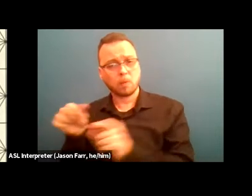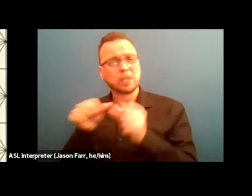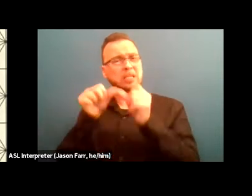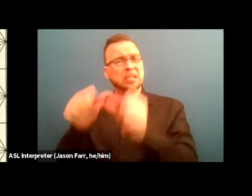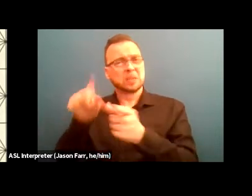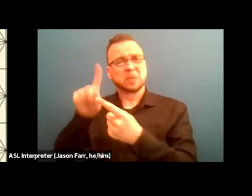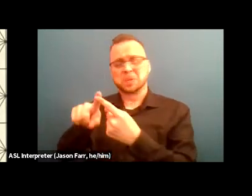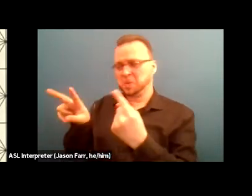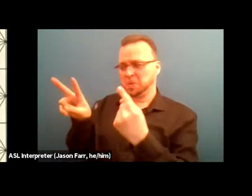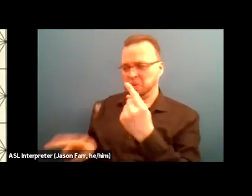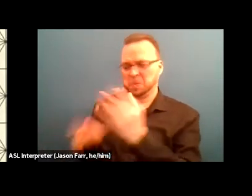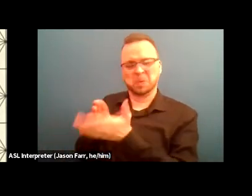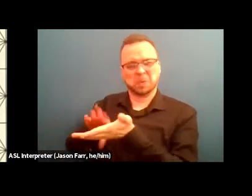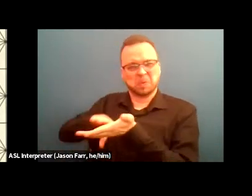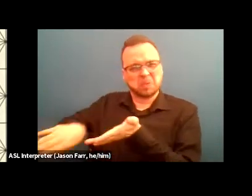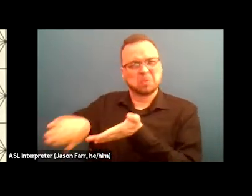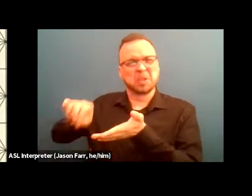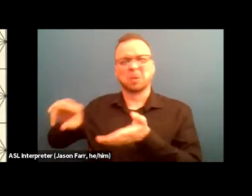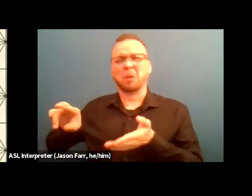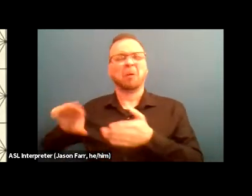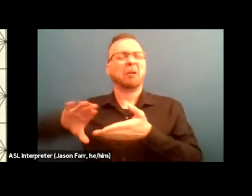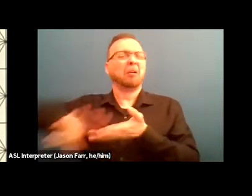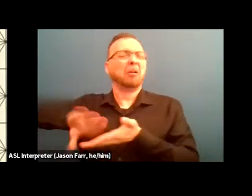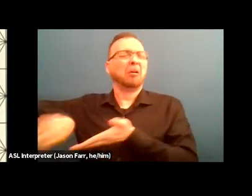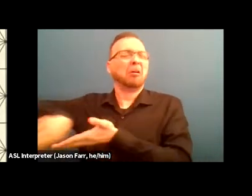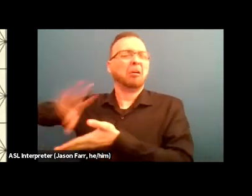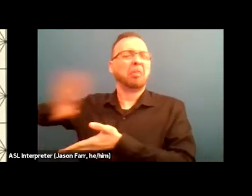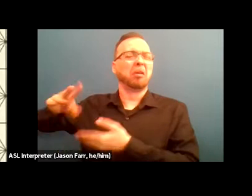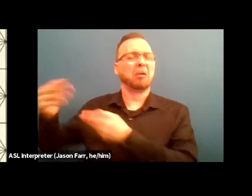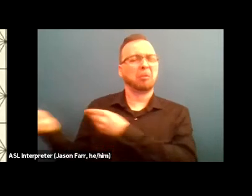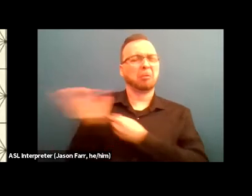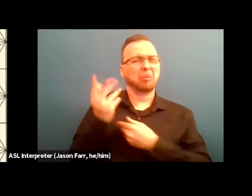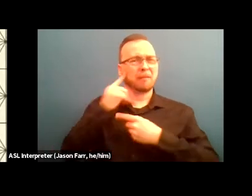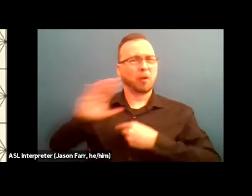and rationalize away the voices of lived X folks as they participate in public comment periods,